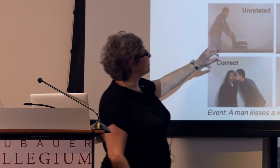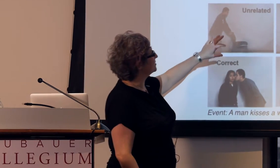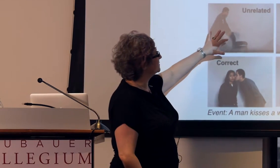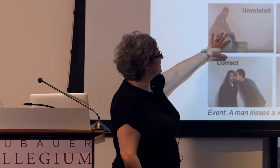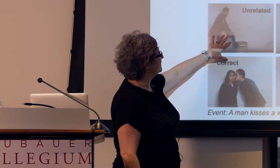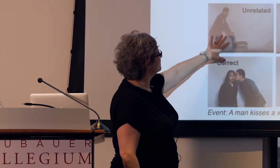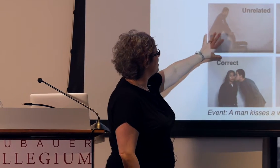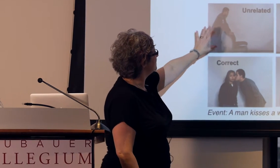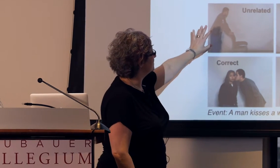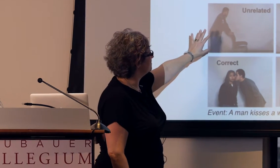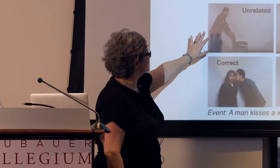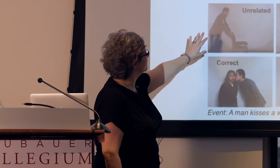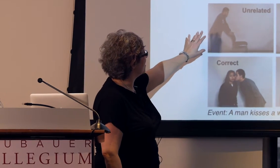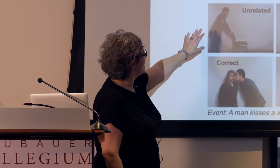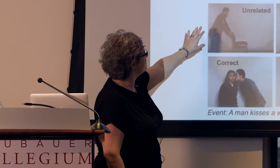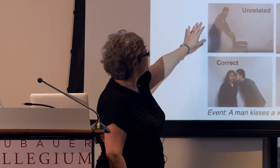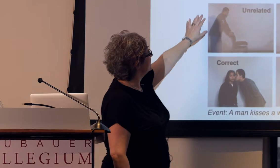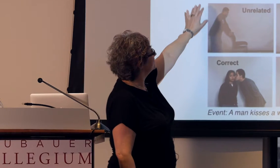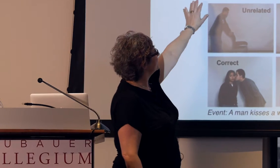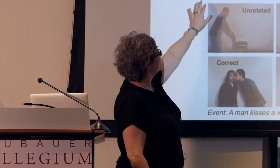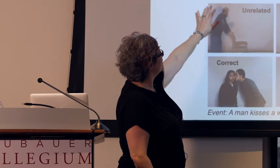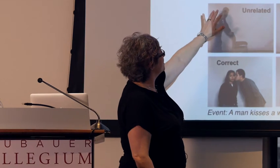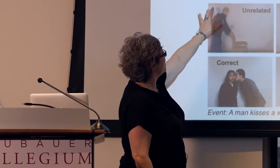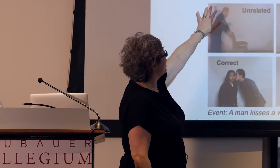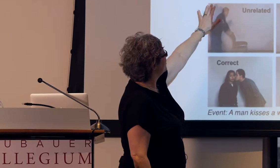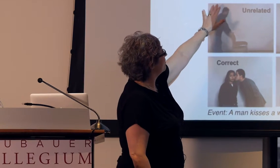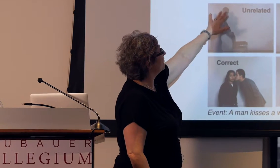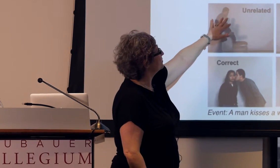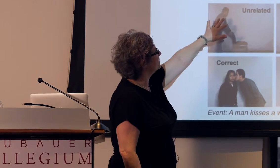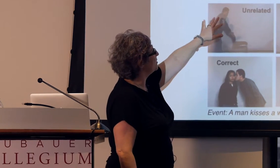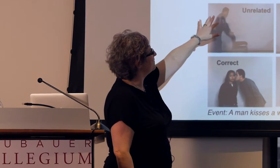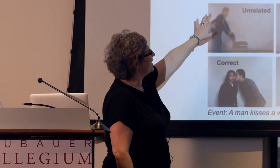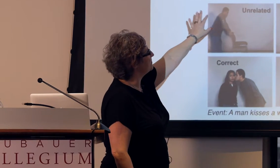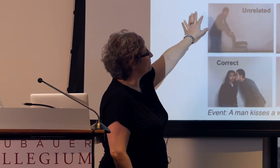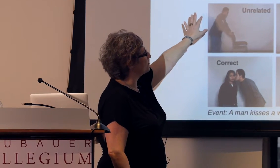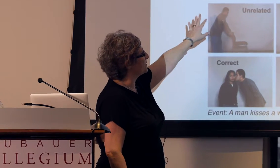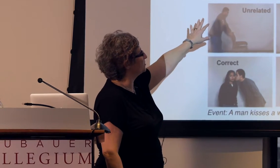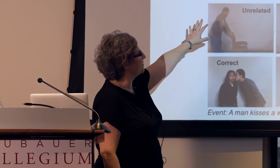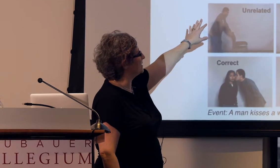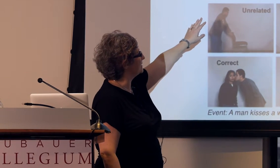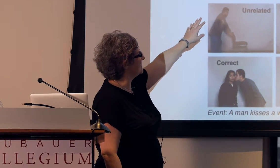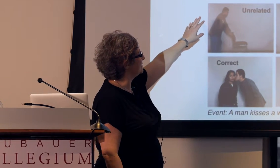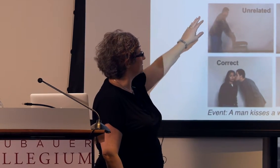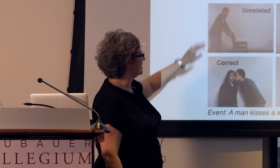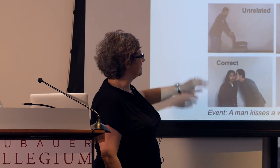So I'll just pick this one to describe, so here you have a reversible event with two entities.